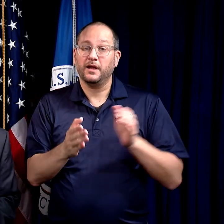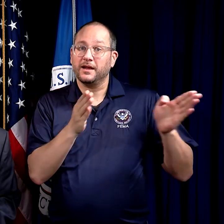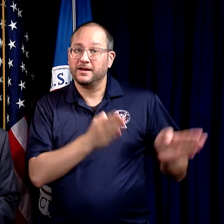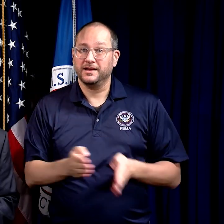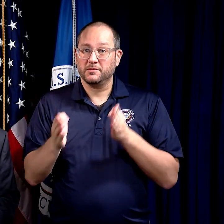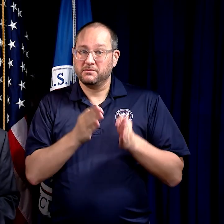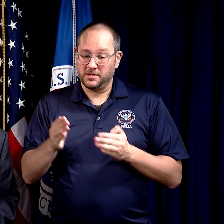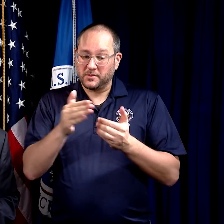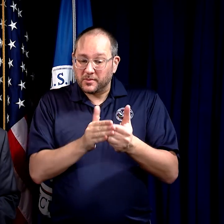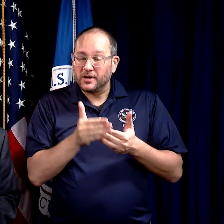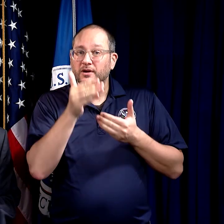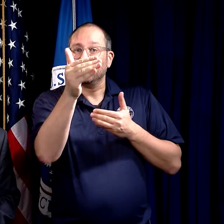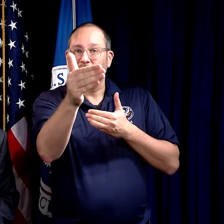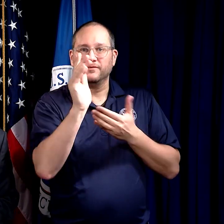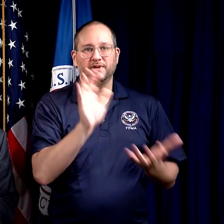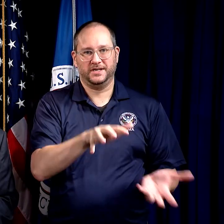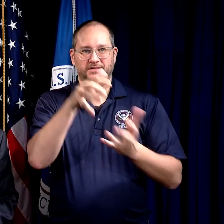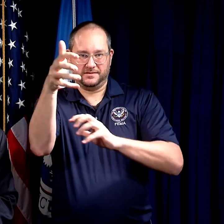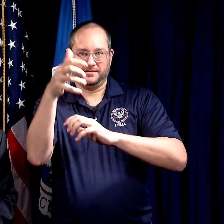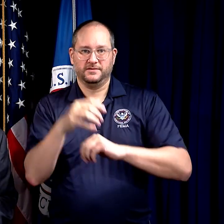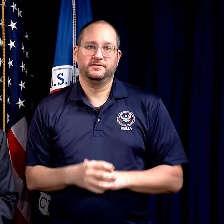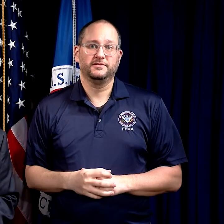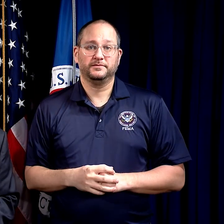and be better prepared for the next disaster.